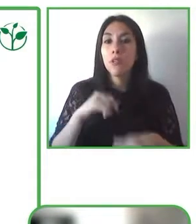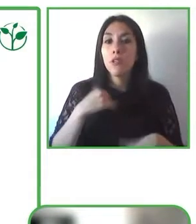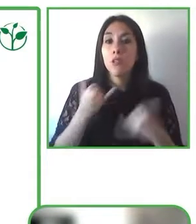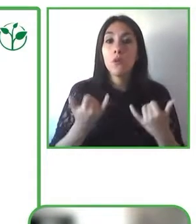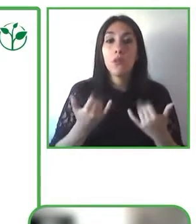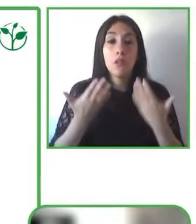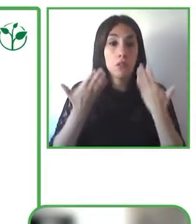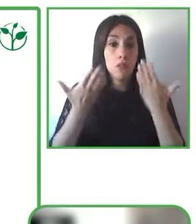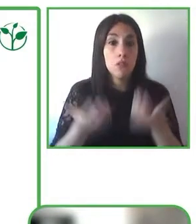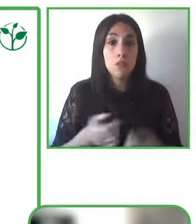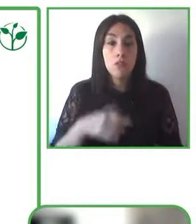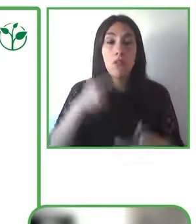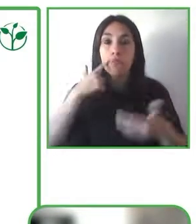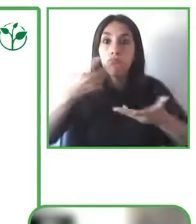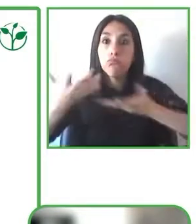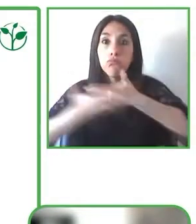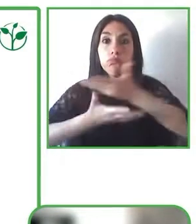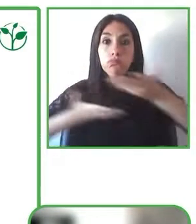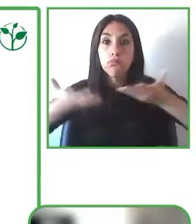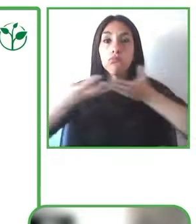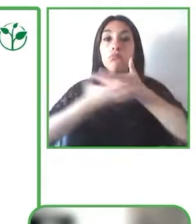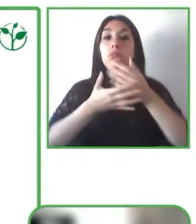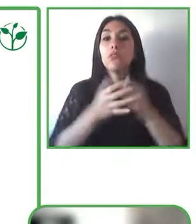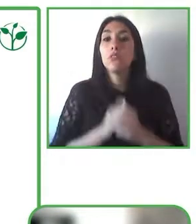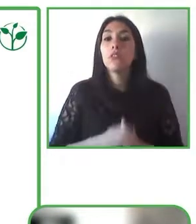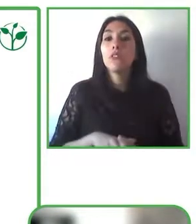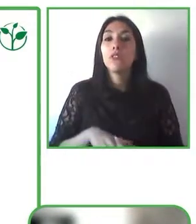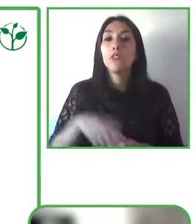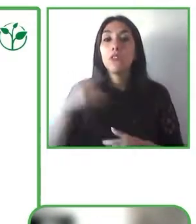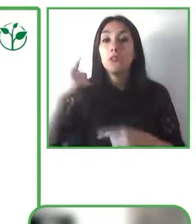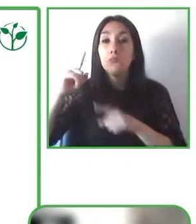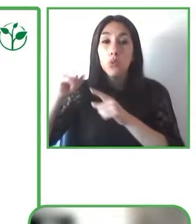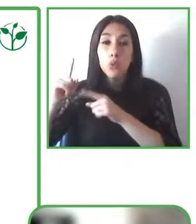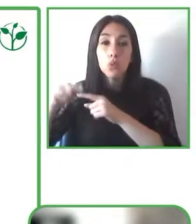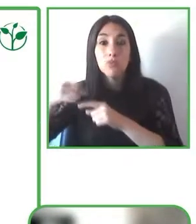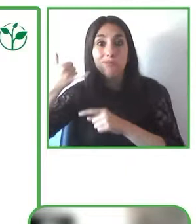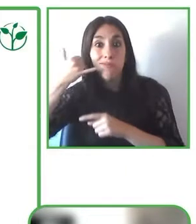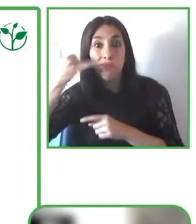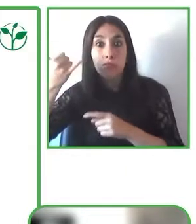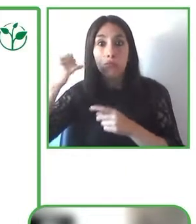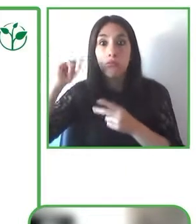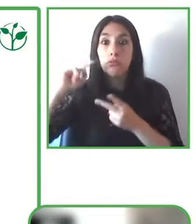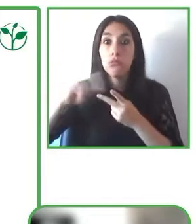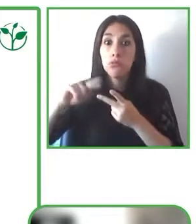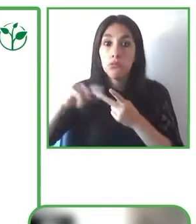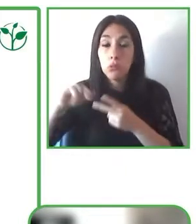what type of features are people looking for and what do we need to see more of within devices